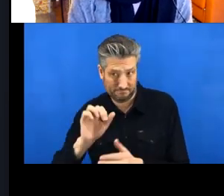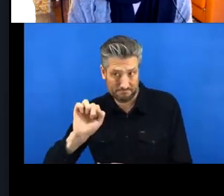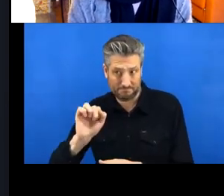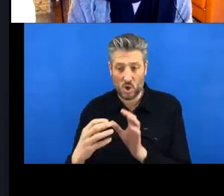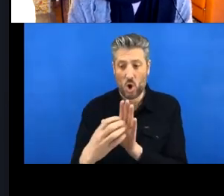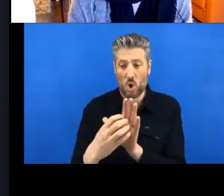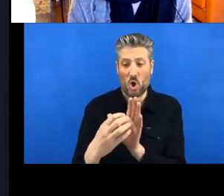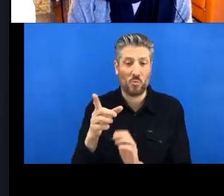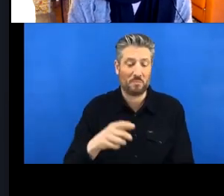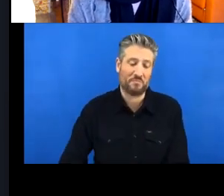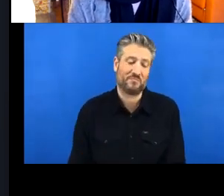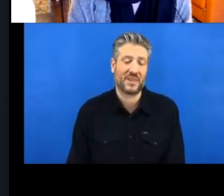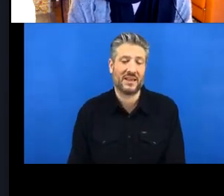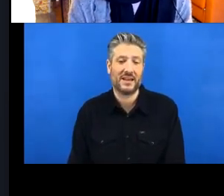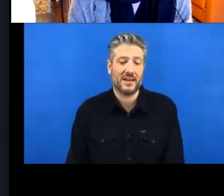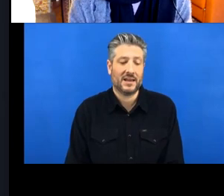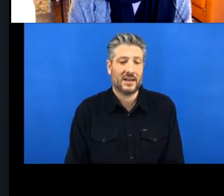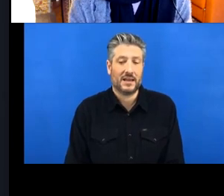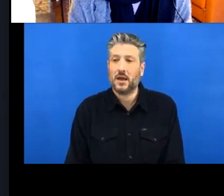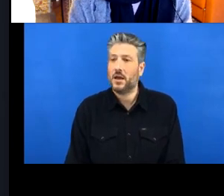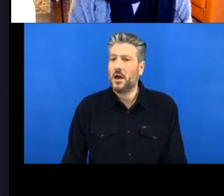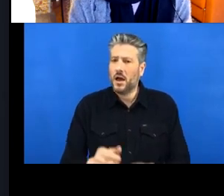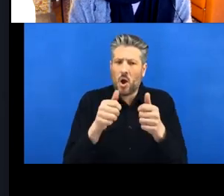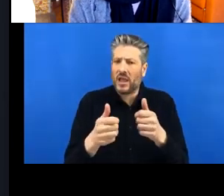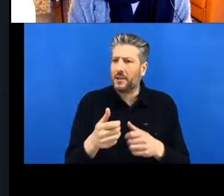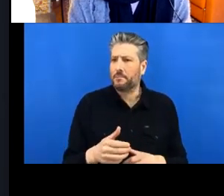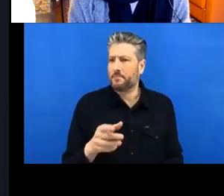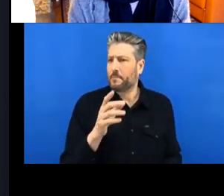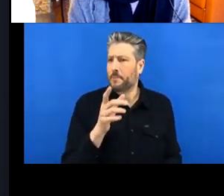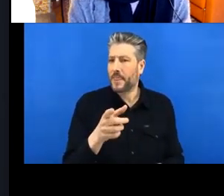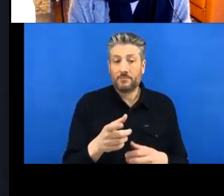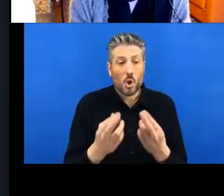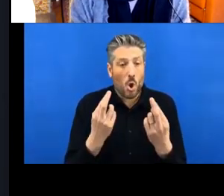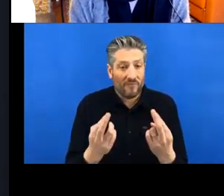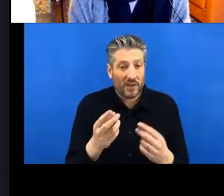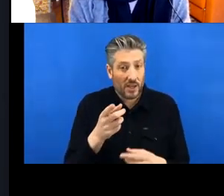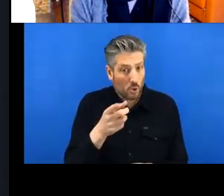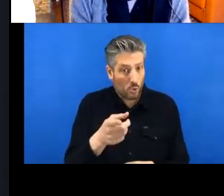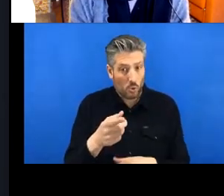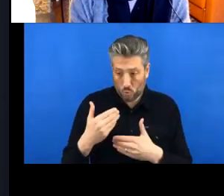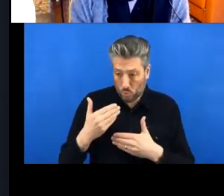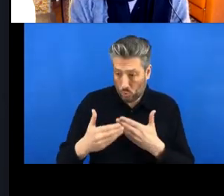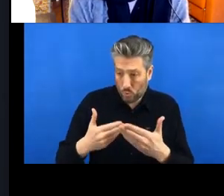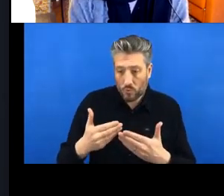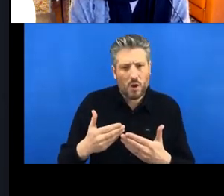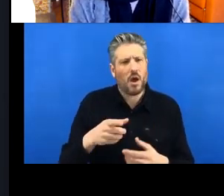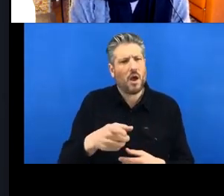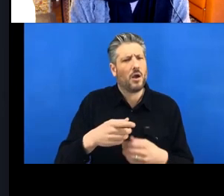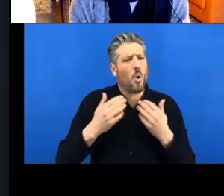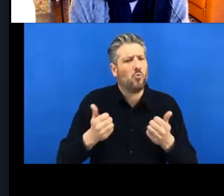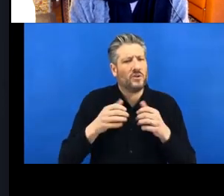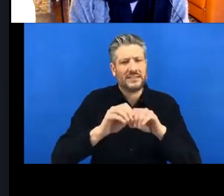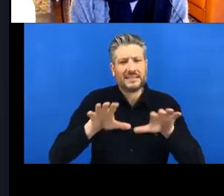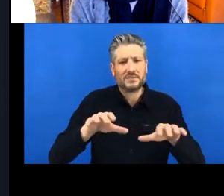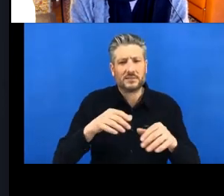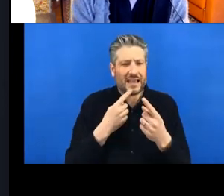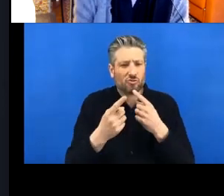So hopefully everybody followed the instructions beforehand, and installed things like I said. I’m assuming ‘yes’ .